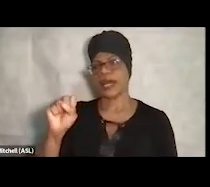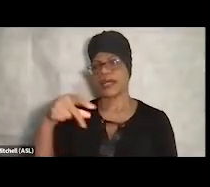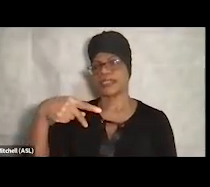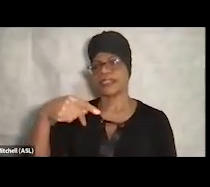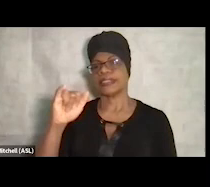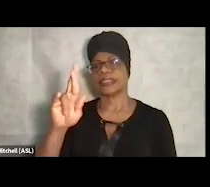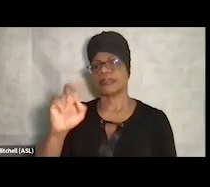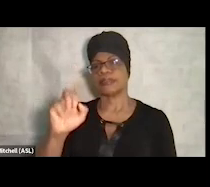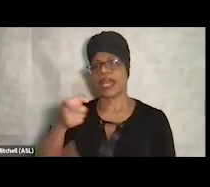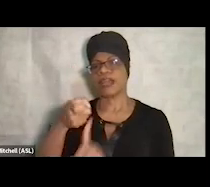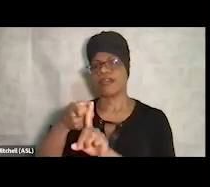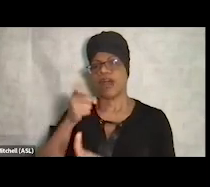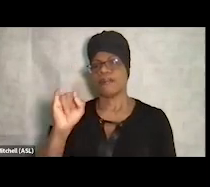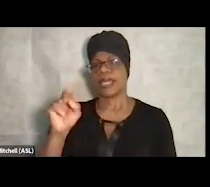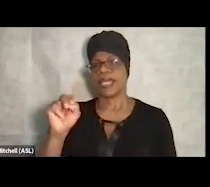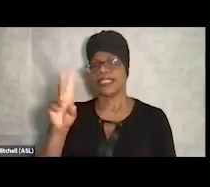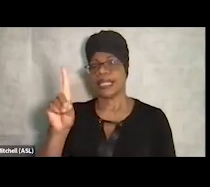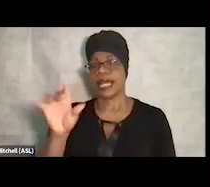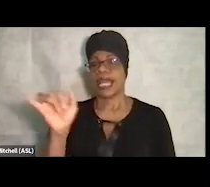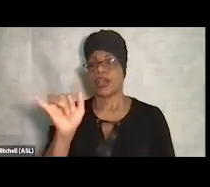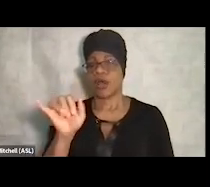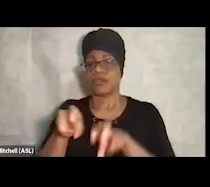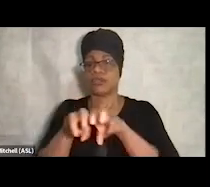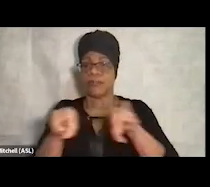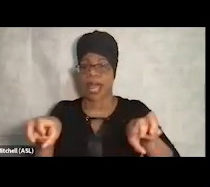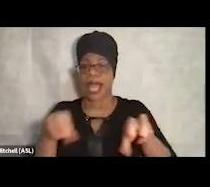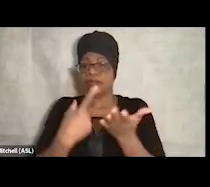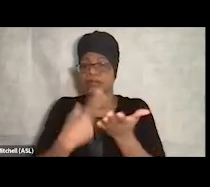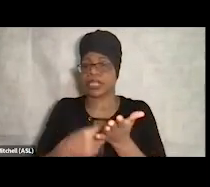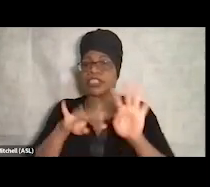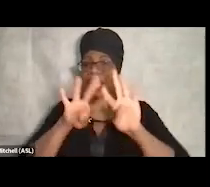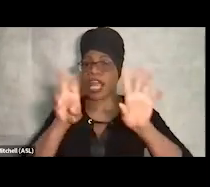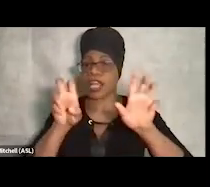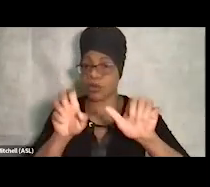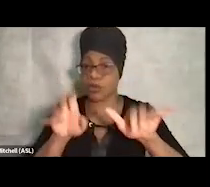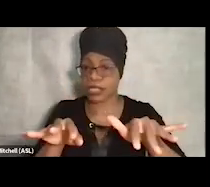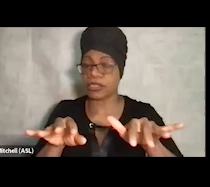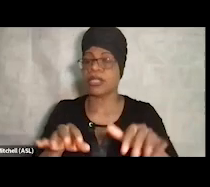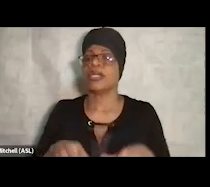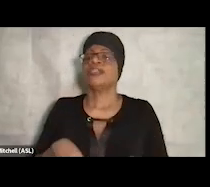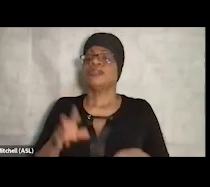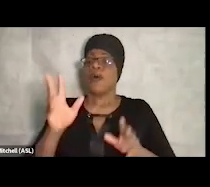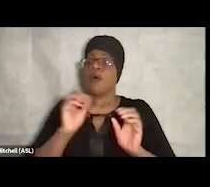And then we'll be doing panel discussion and questions. And so folks can use the Q&A